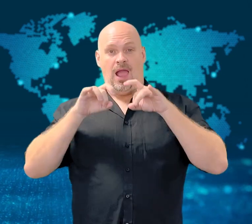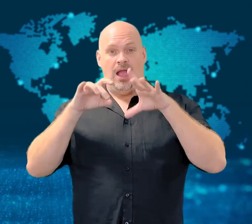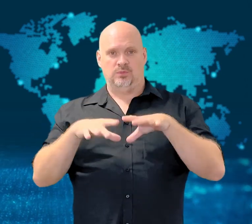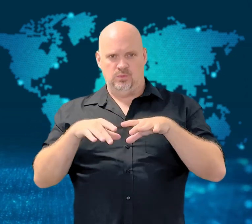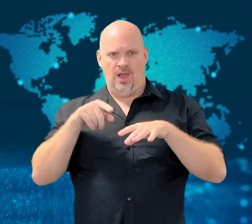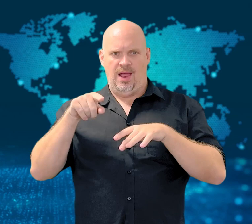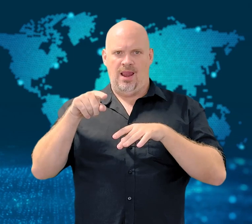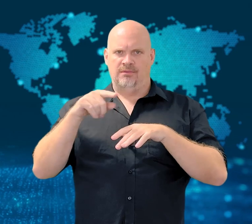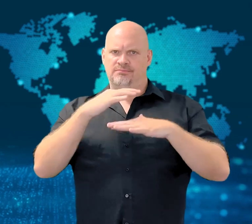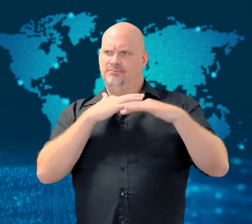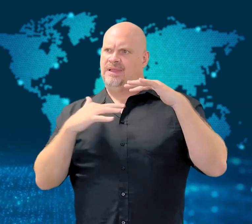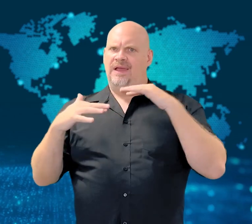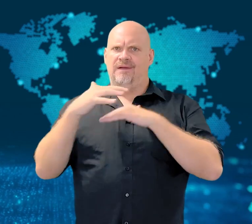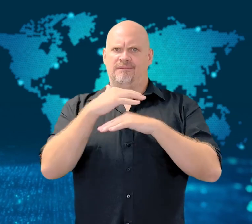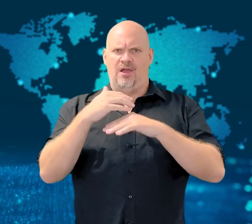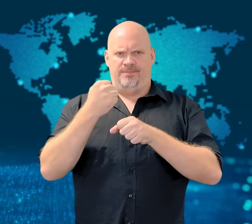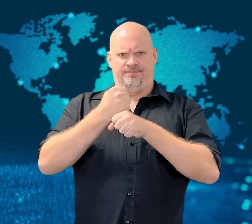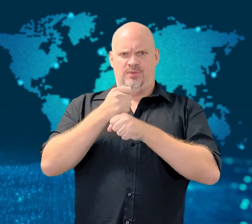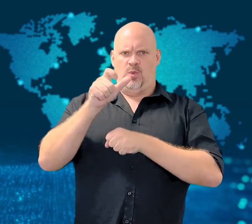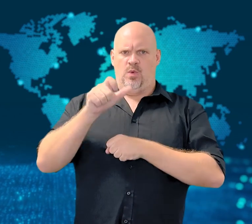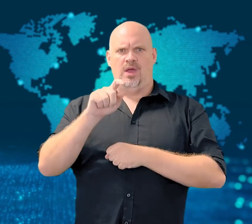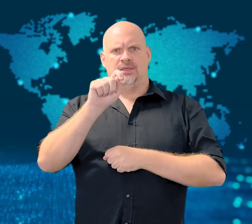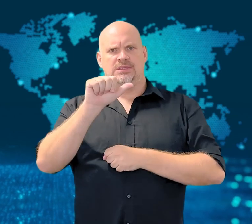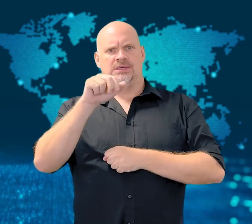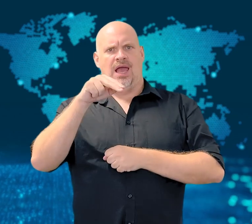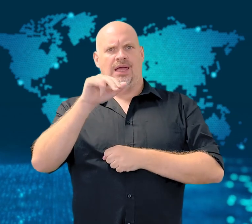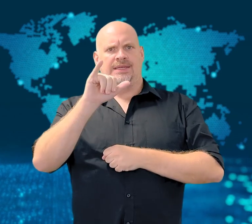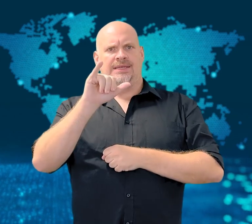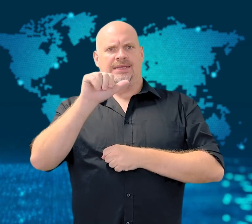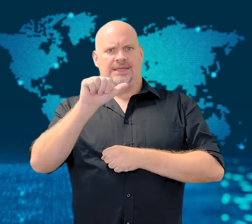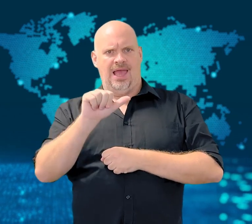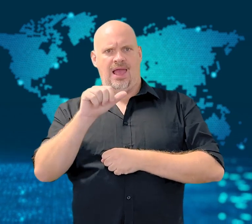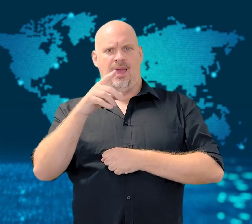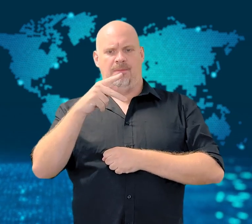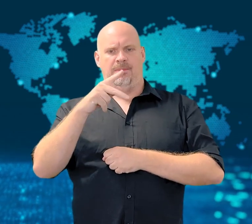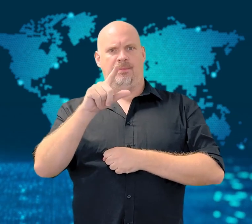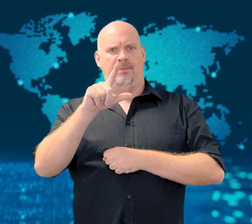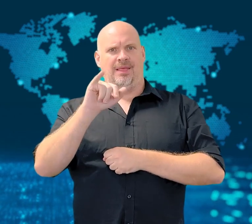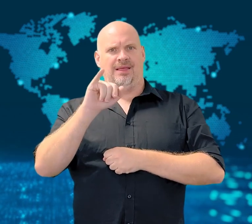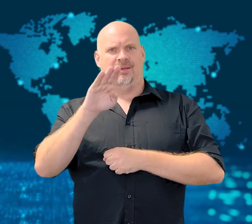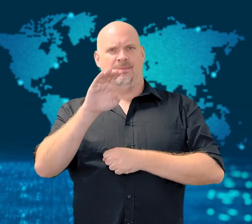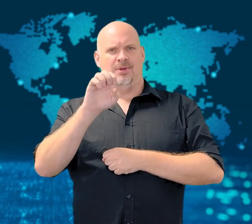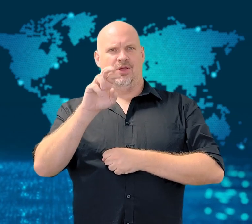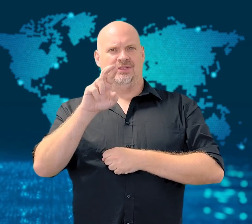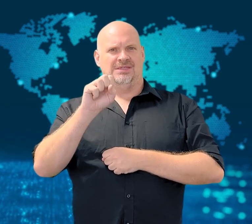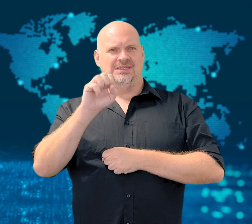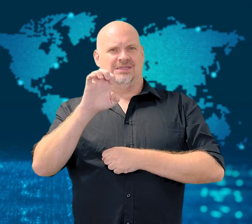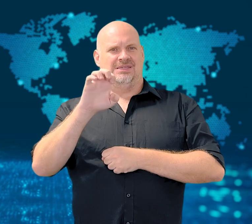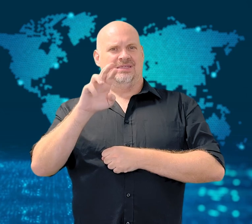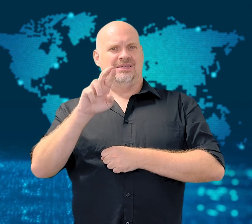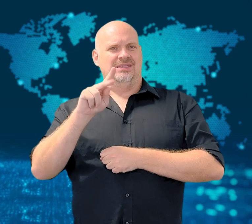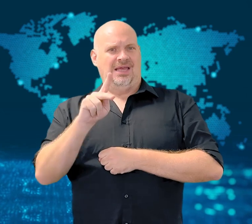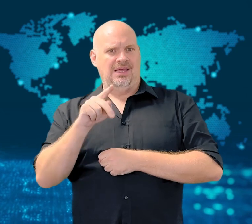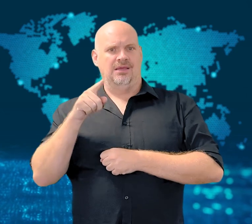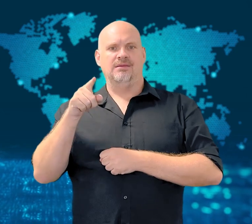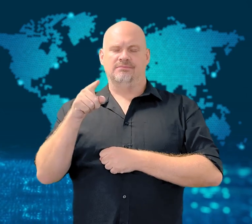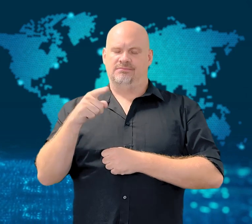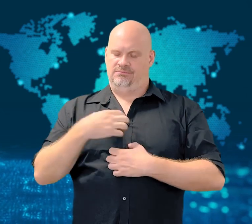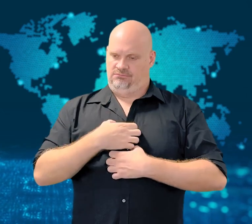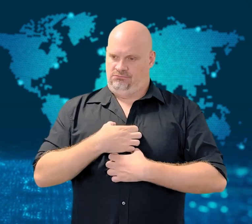Australia's federal environment minister, Tanya Plibersek, said she was shocked by